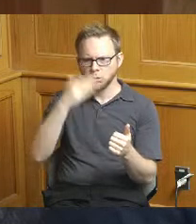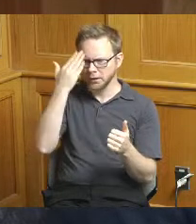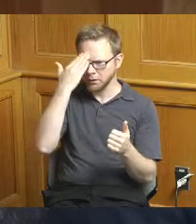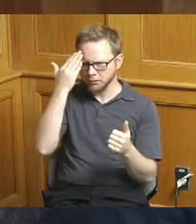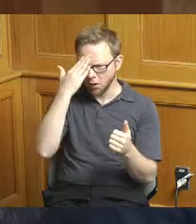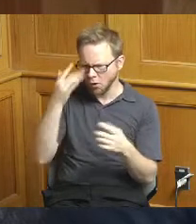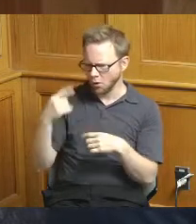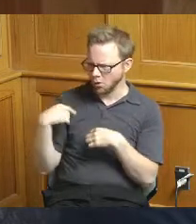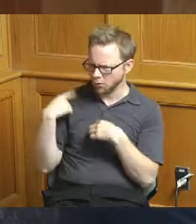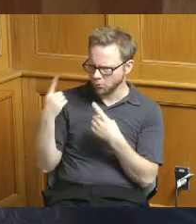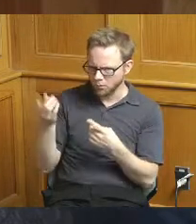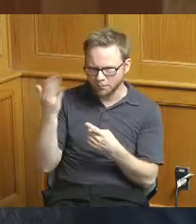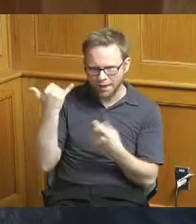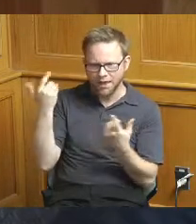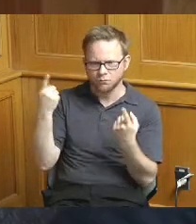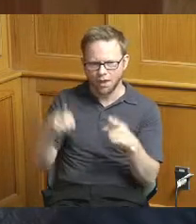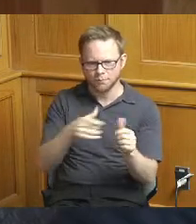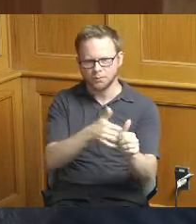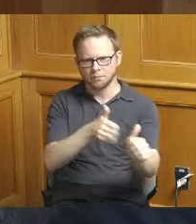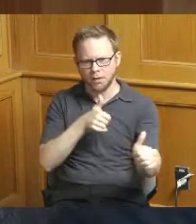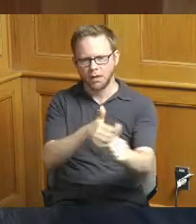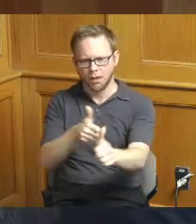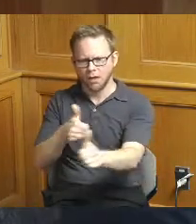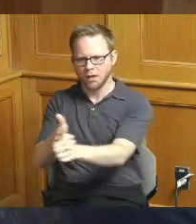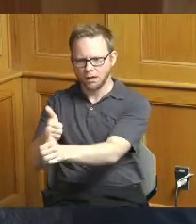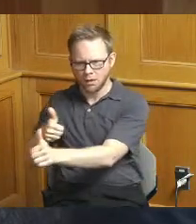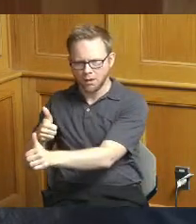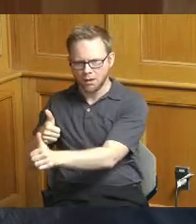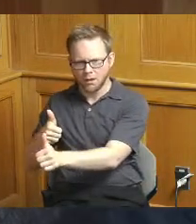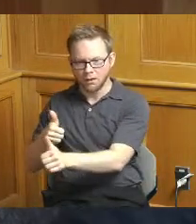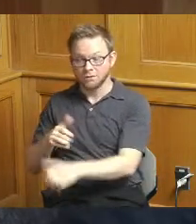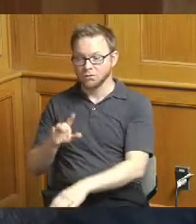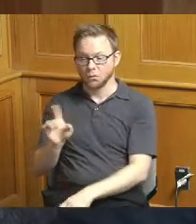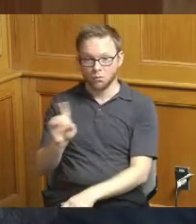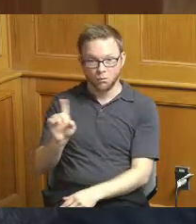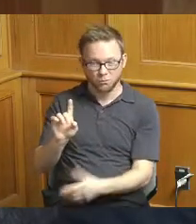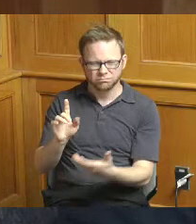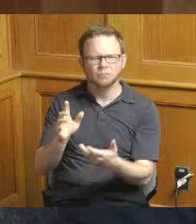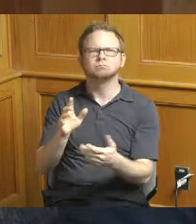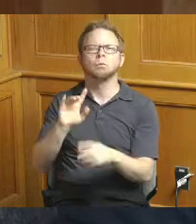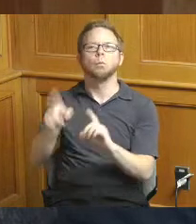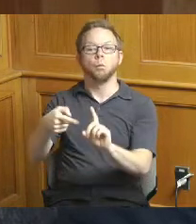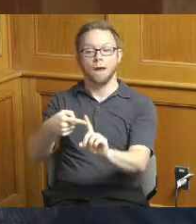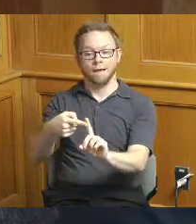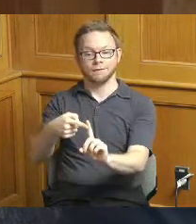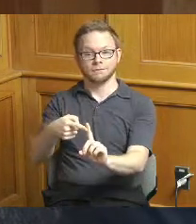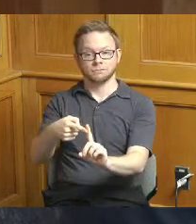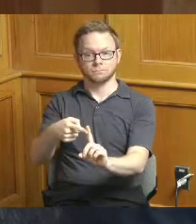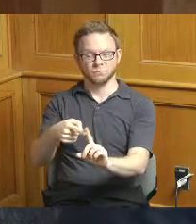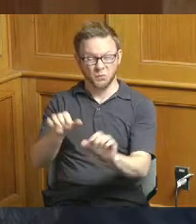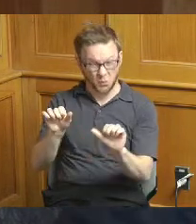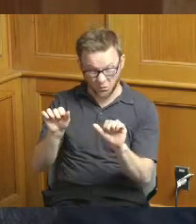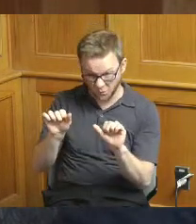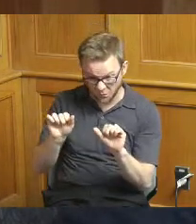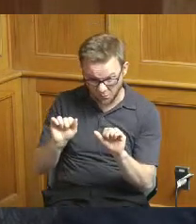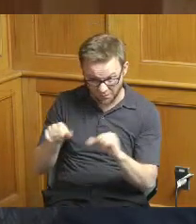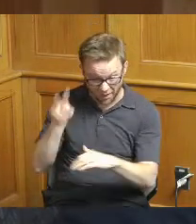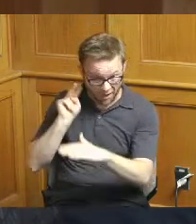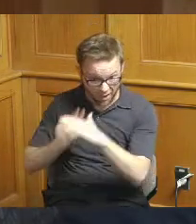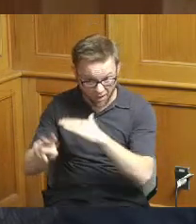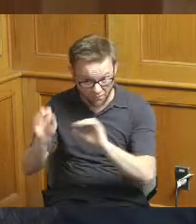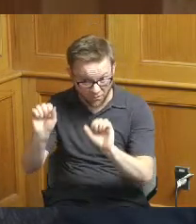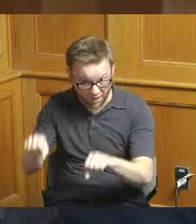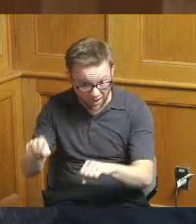we've been behind where and when do we expect if we can you know project into the future here